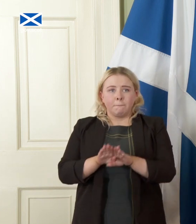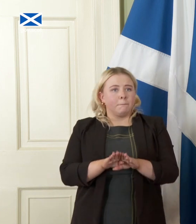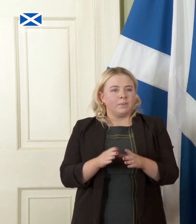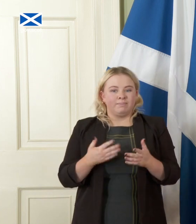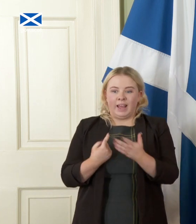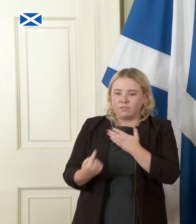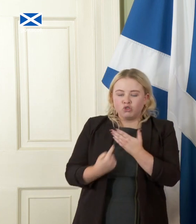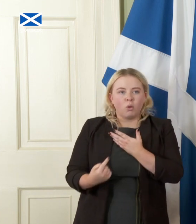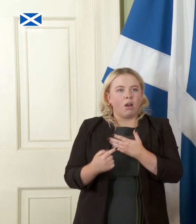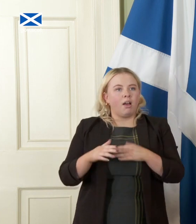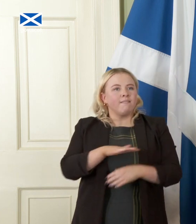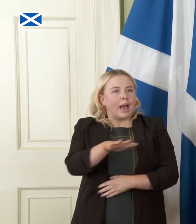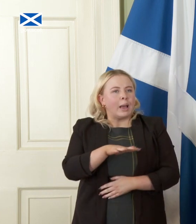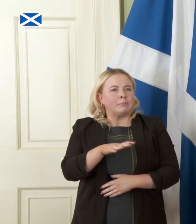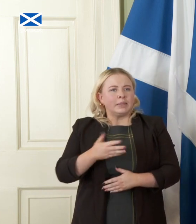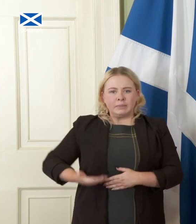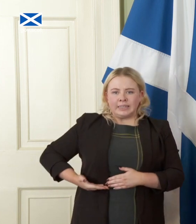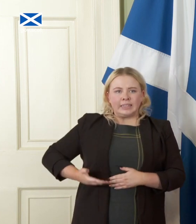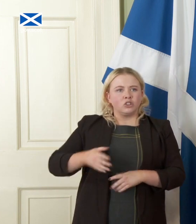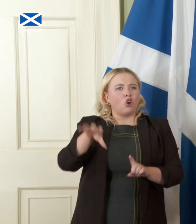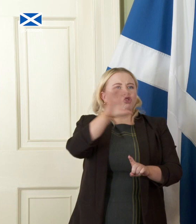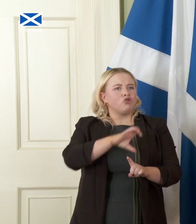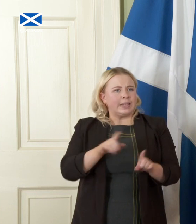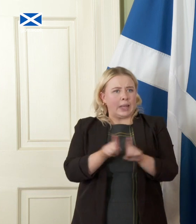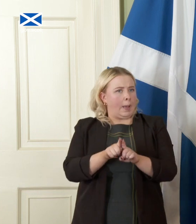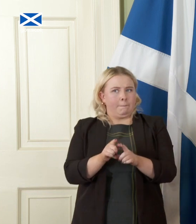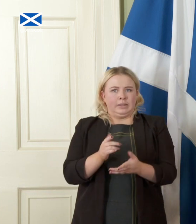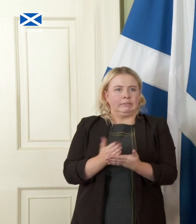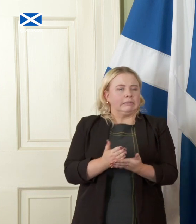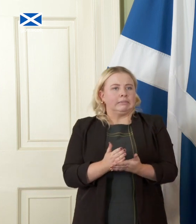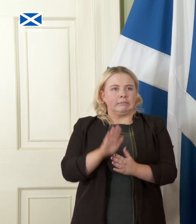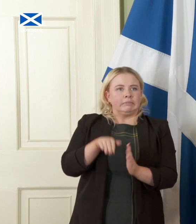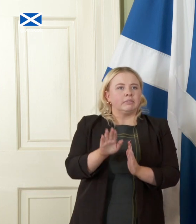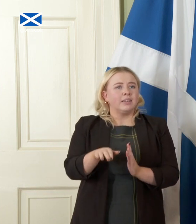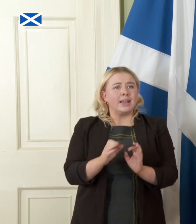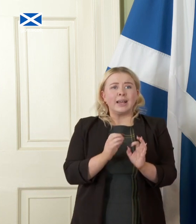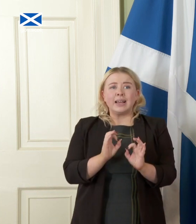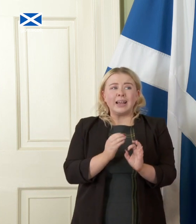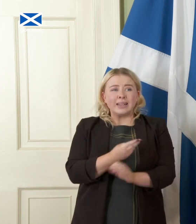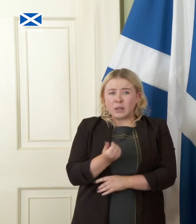family business and country there are some questions that no country can answer definitively